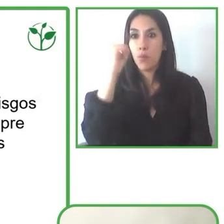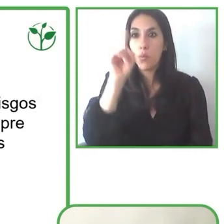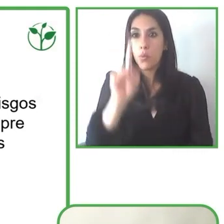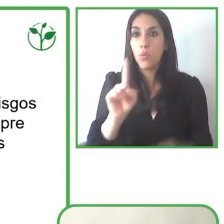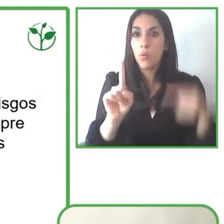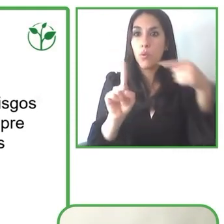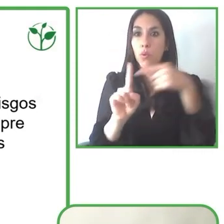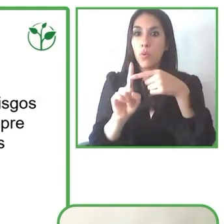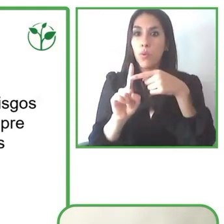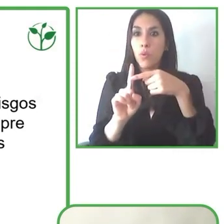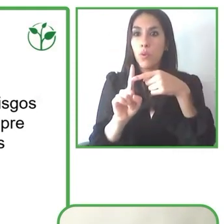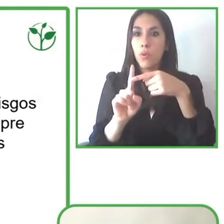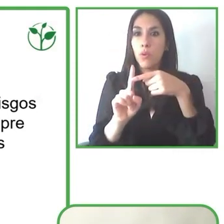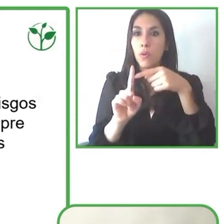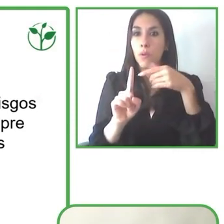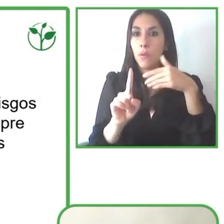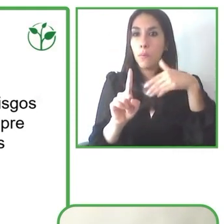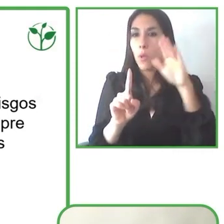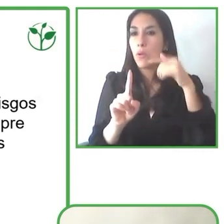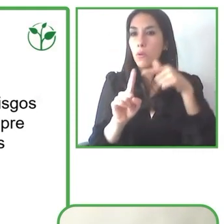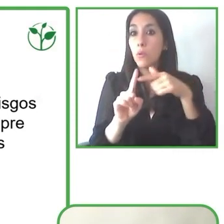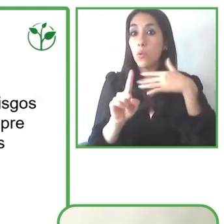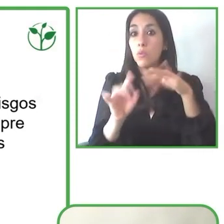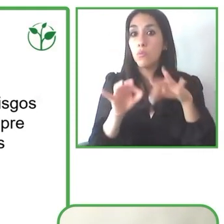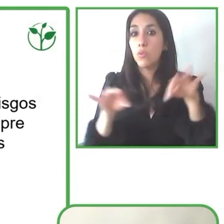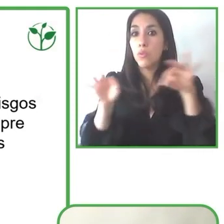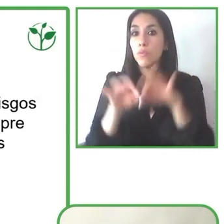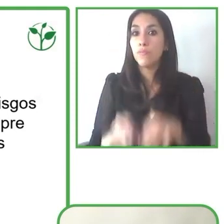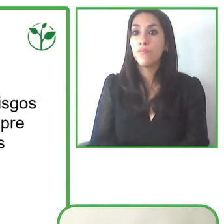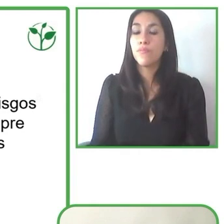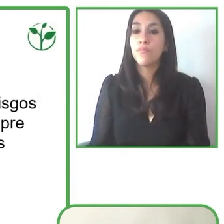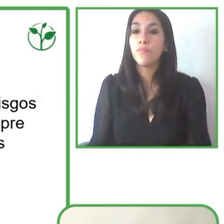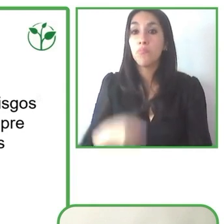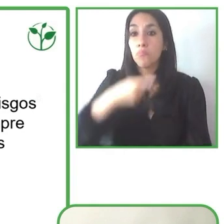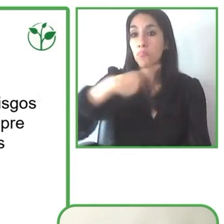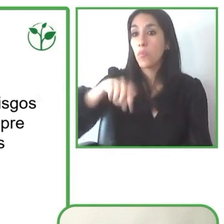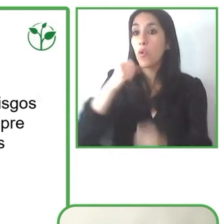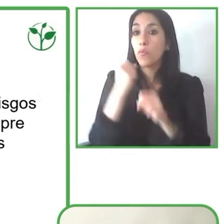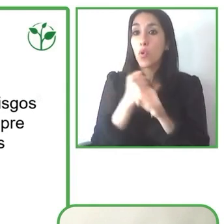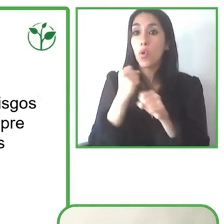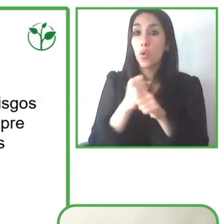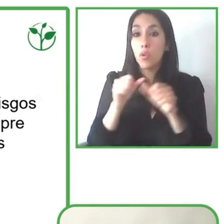So the guide needs to think beyond what's is just at hand.